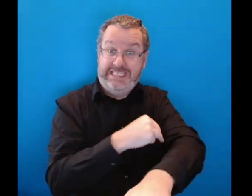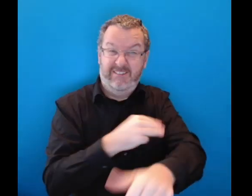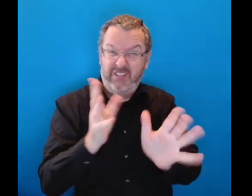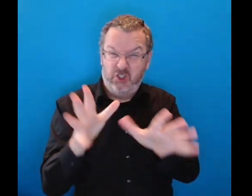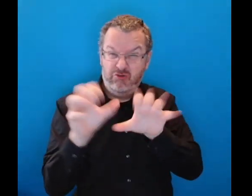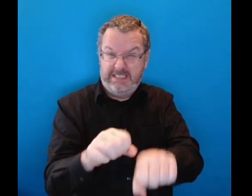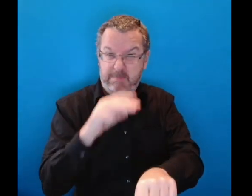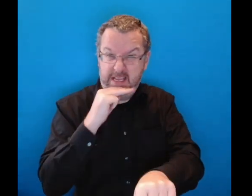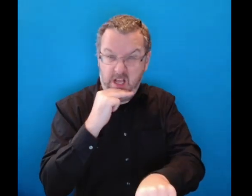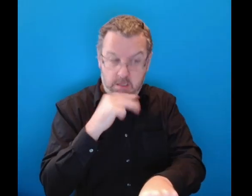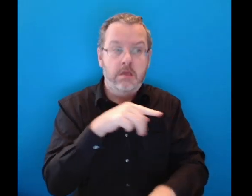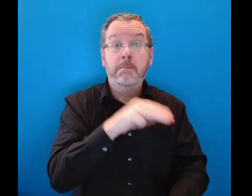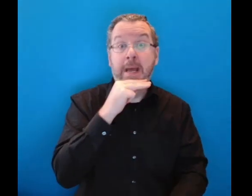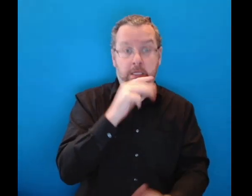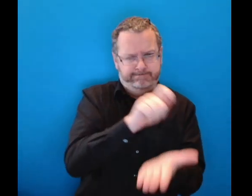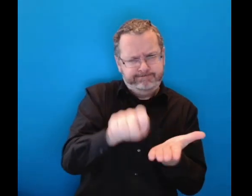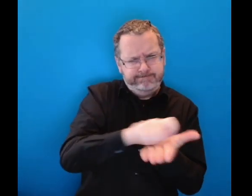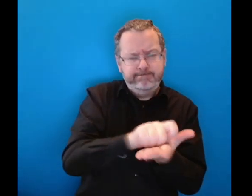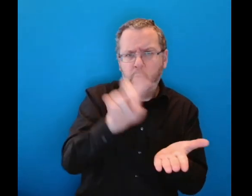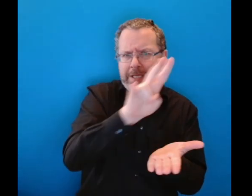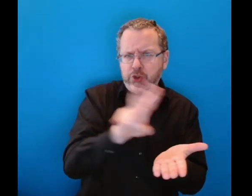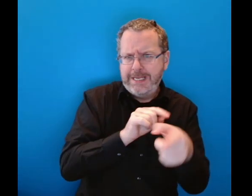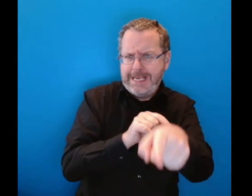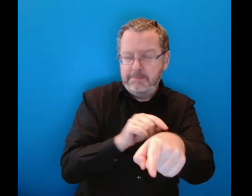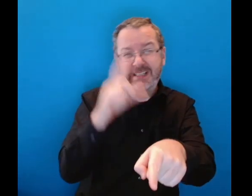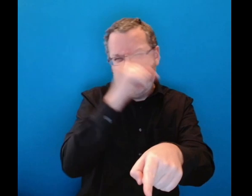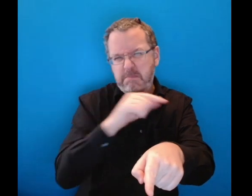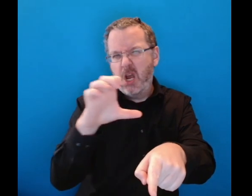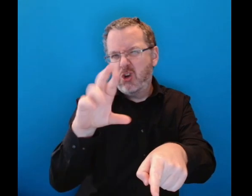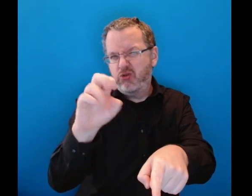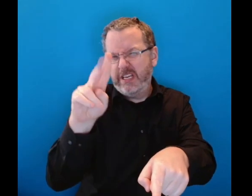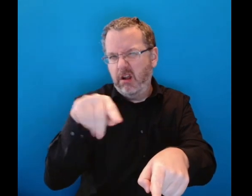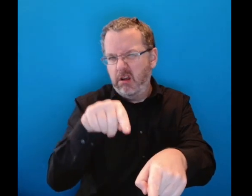He wrote a question to another of the arresting policemen, Sgt. Creedon,